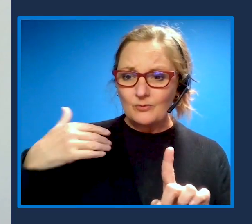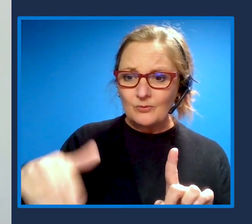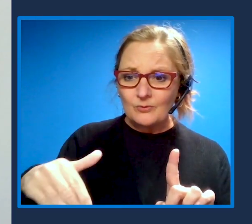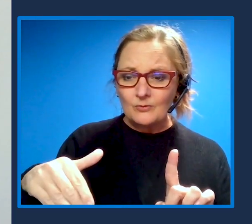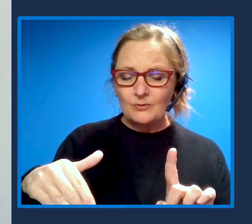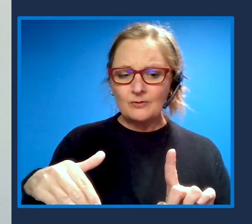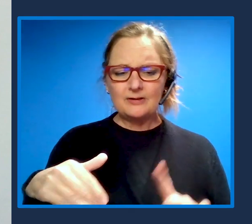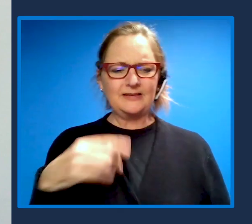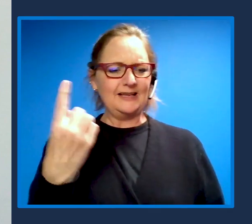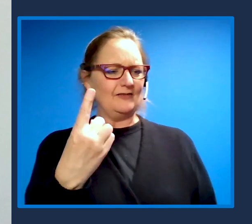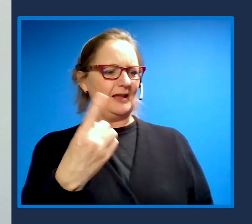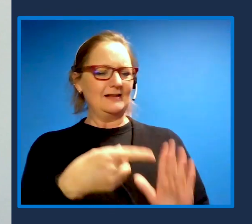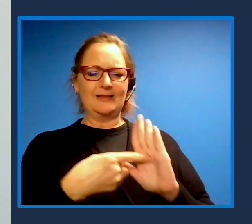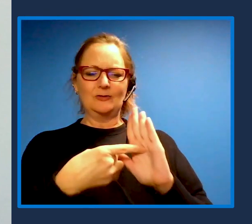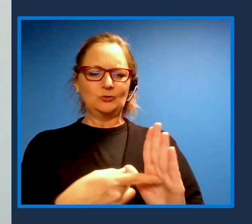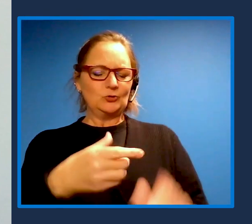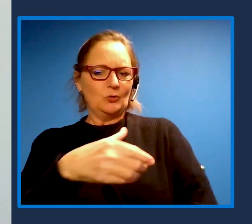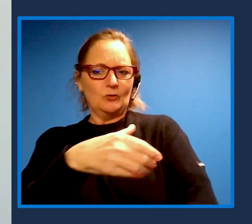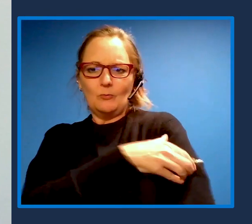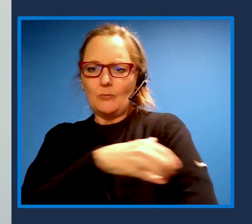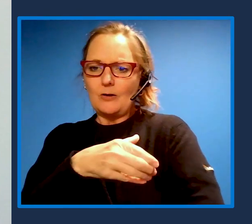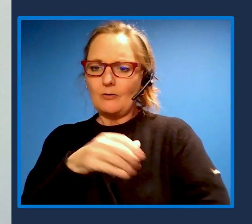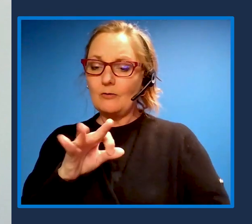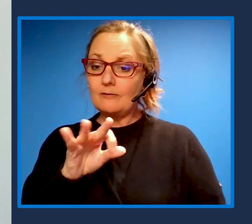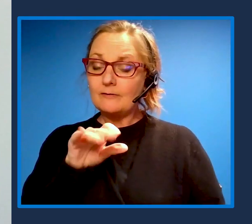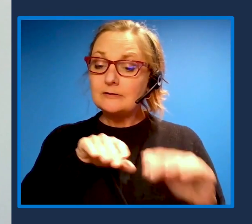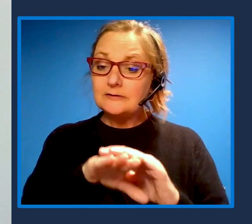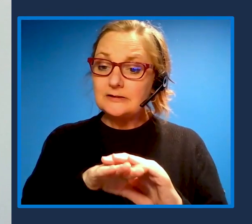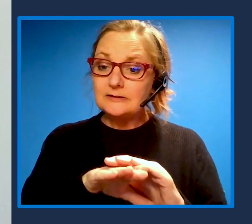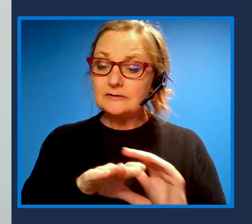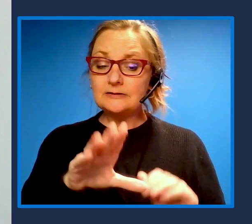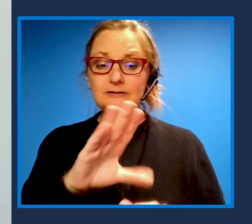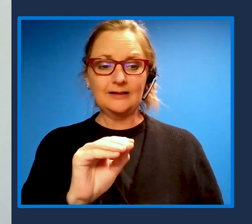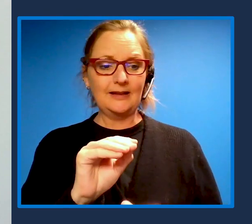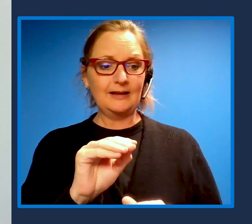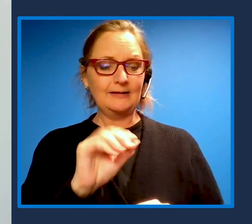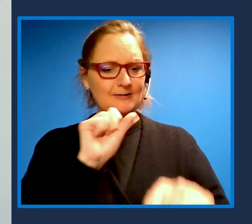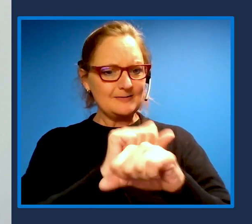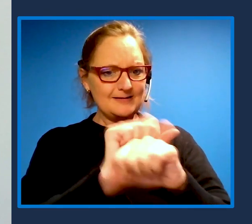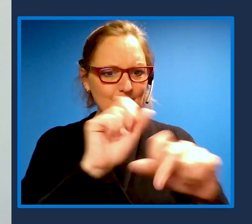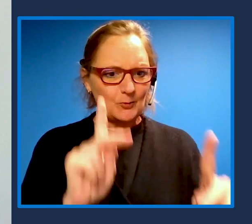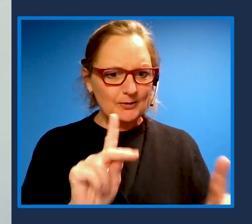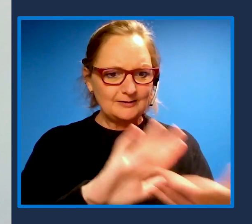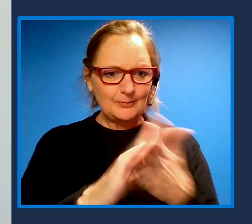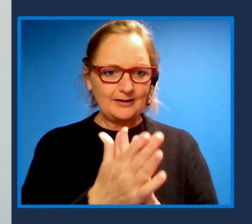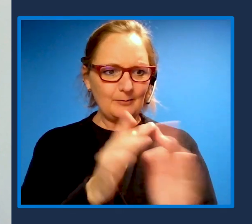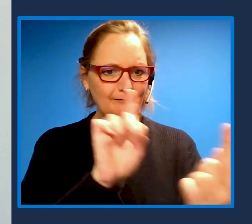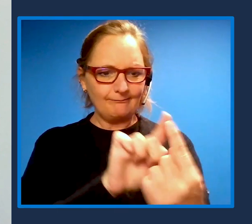of accessibility and the virtualization of a workforce, I think it's that.